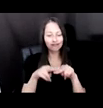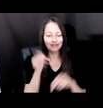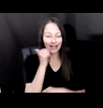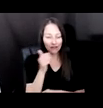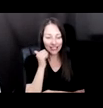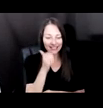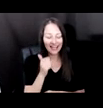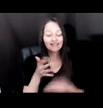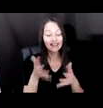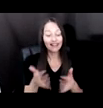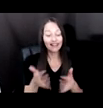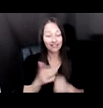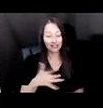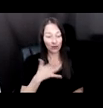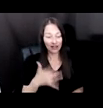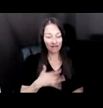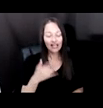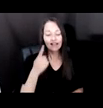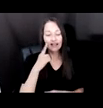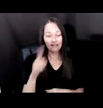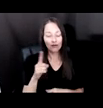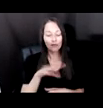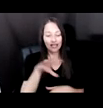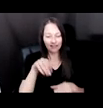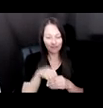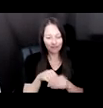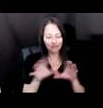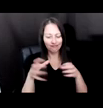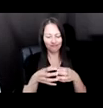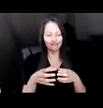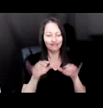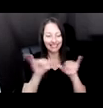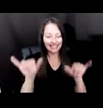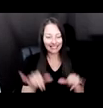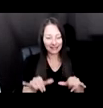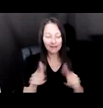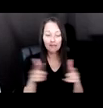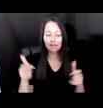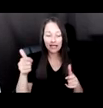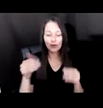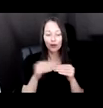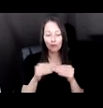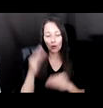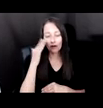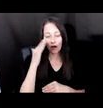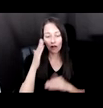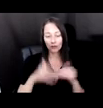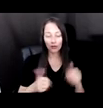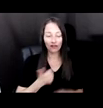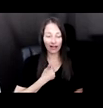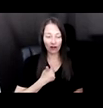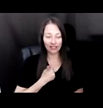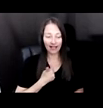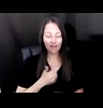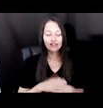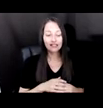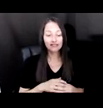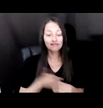PLUGGED INTO A SYSTEM THAT IS BIGGER AND MORE KNOWLEDGEABLE THAN OURSELVES. IN OUR STUDIO WE ARE